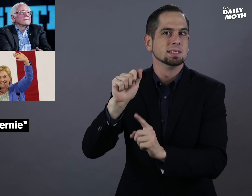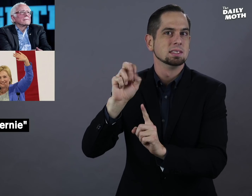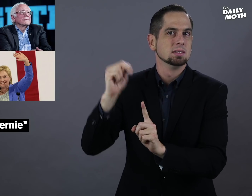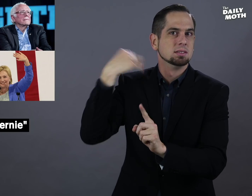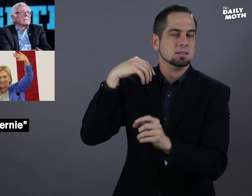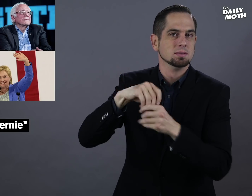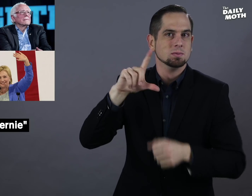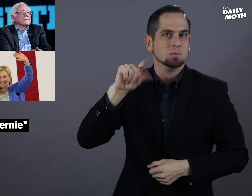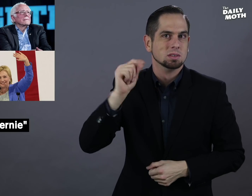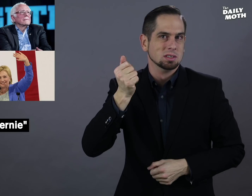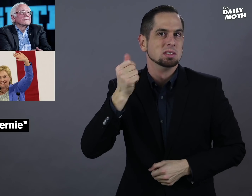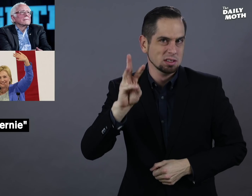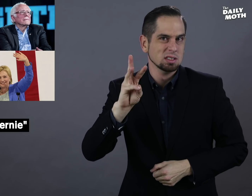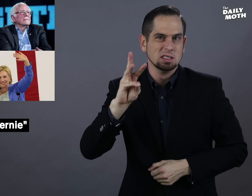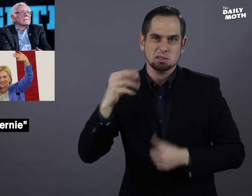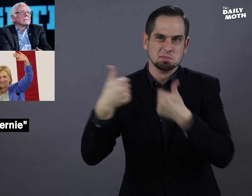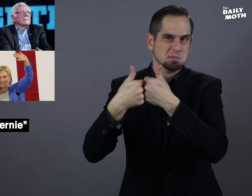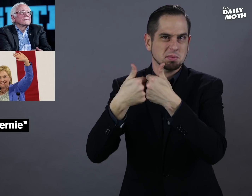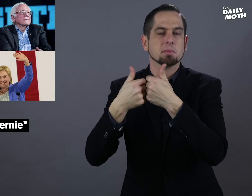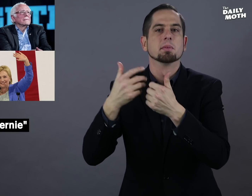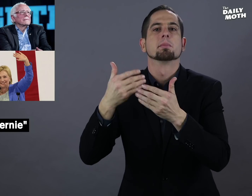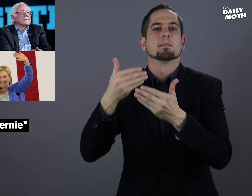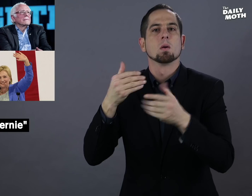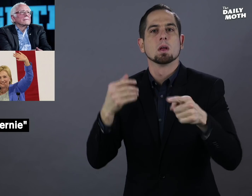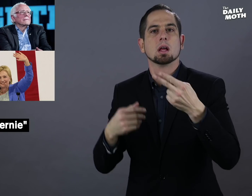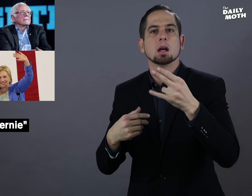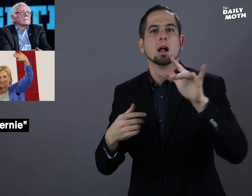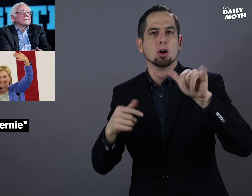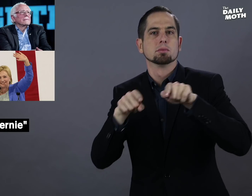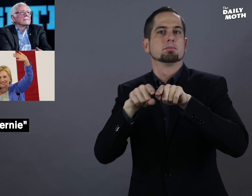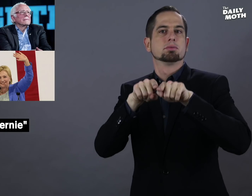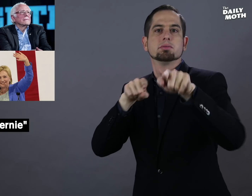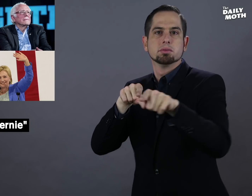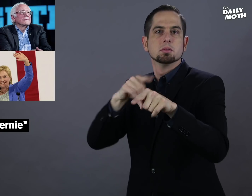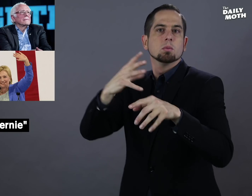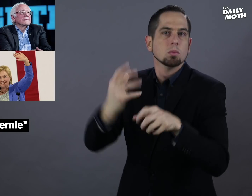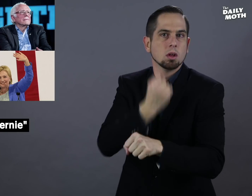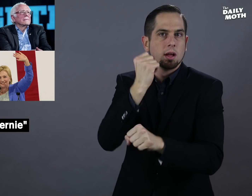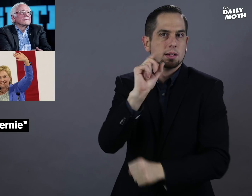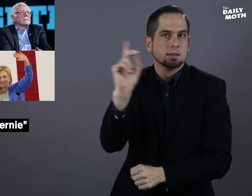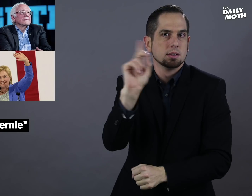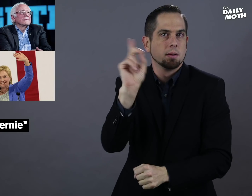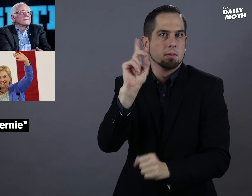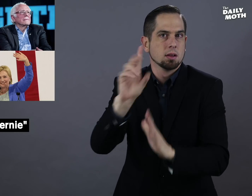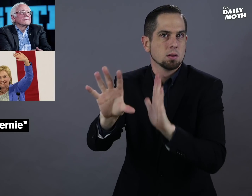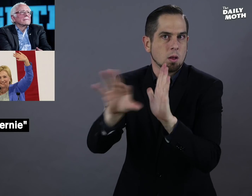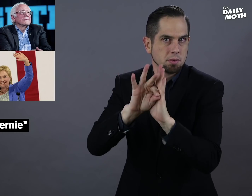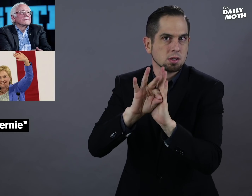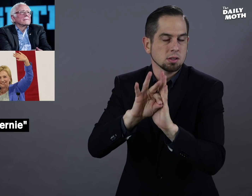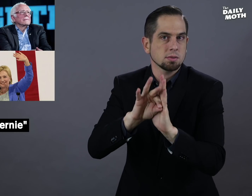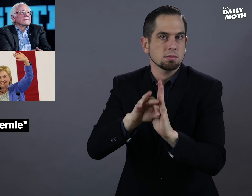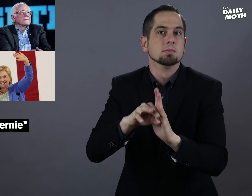in 2016 before Hillary won the Democratic nomination.